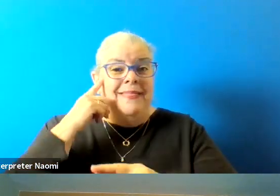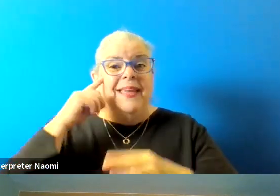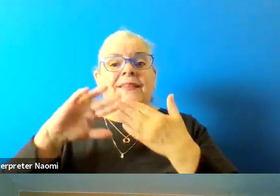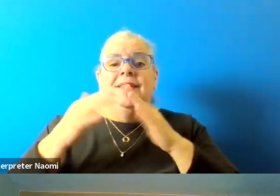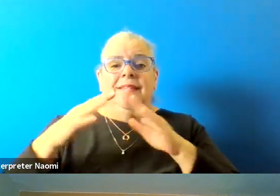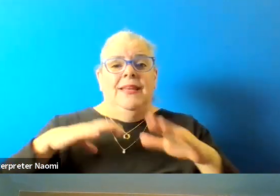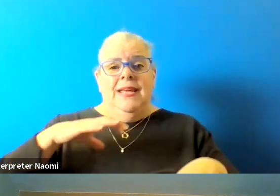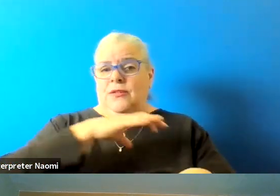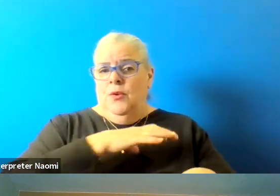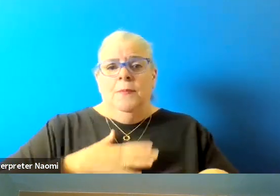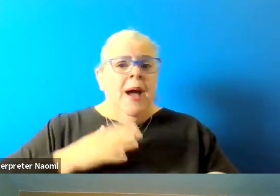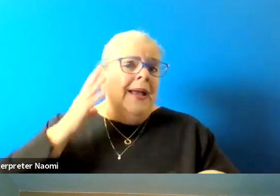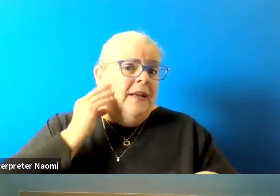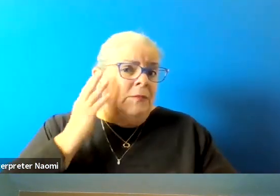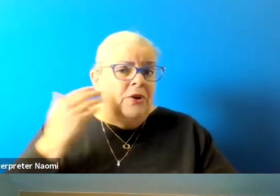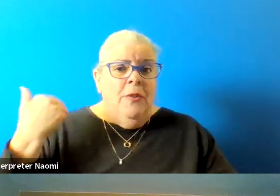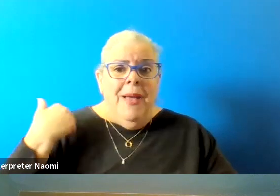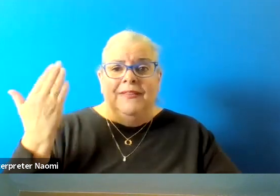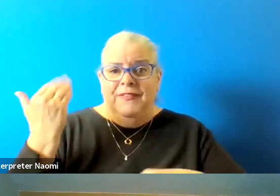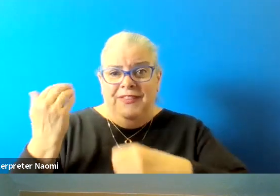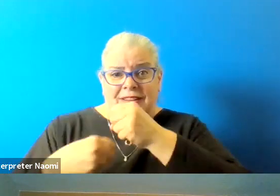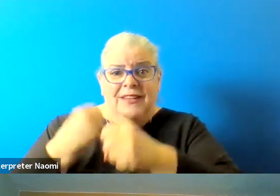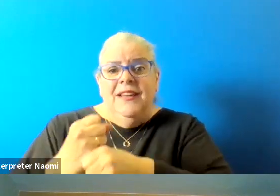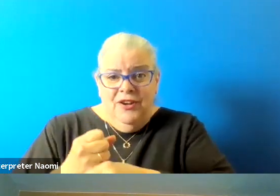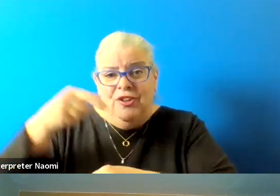my experience over the last 15 years in this city at the grassroots.